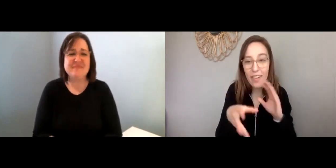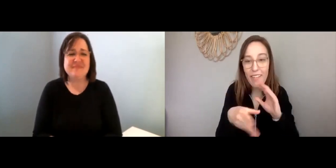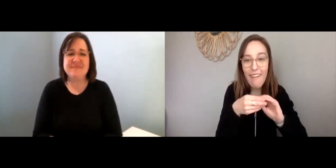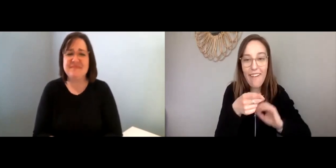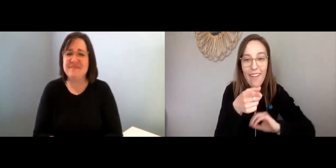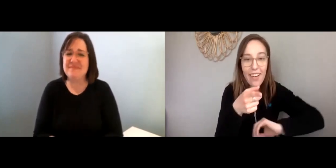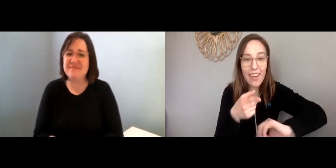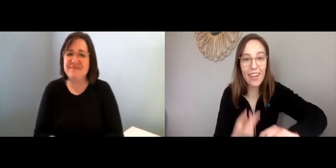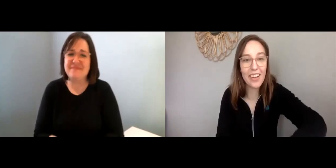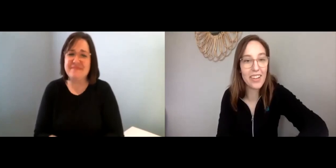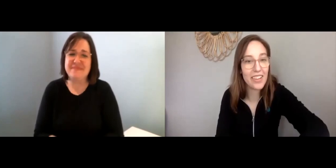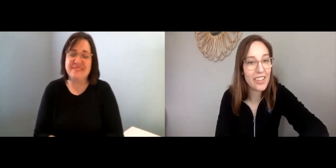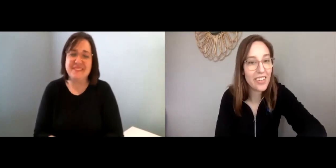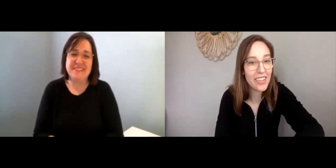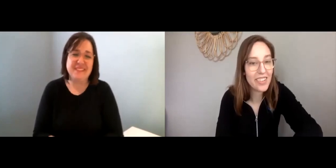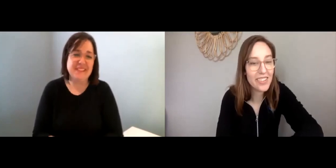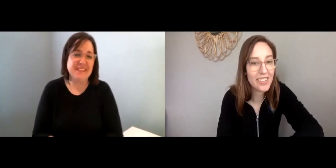Well anything else you want to add?